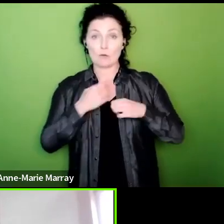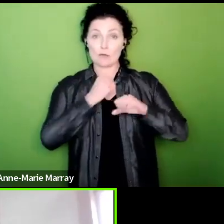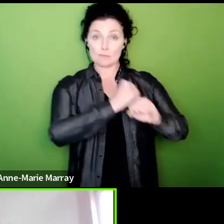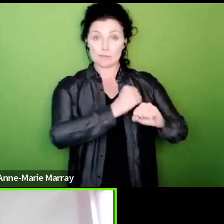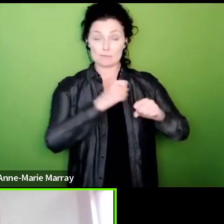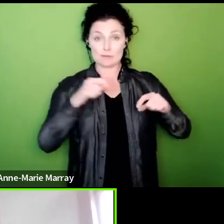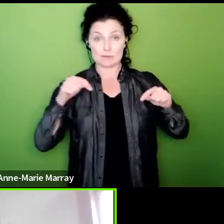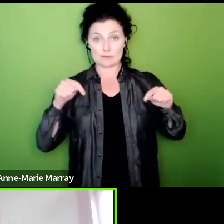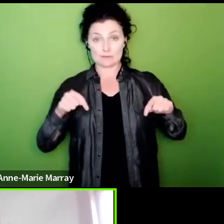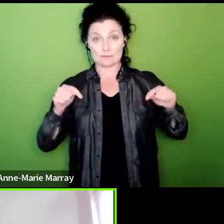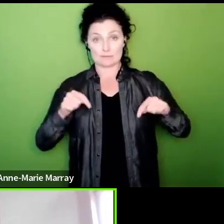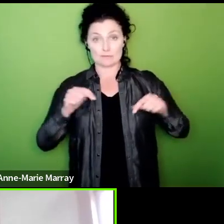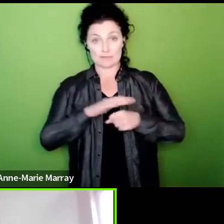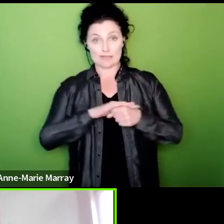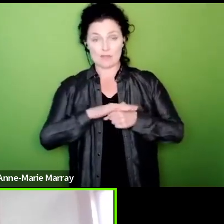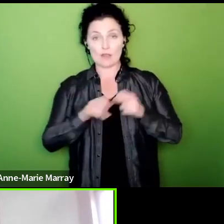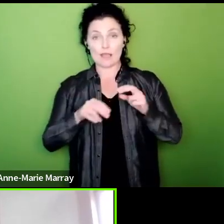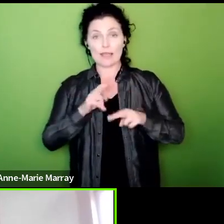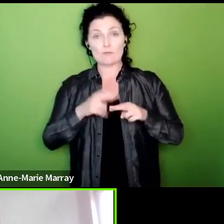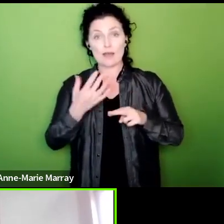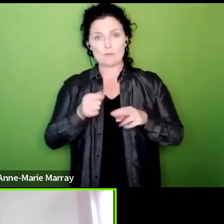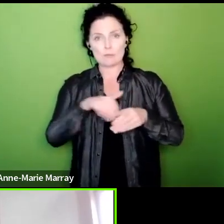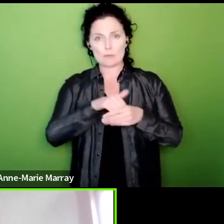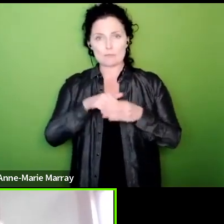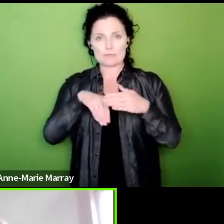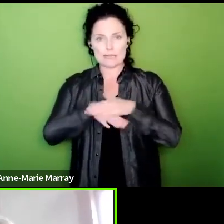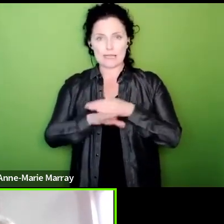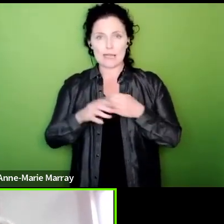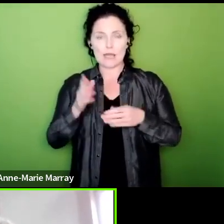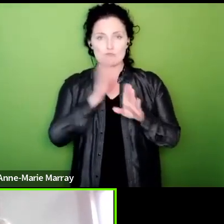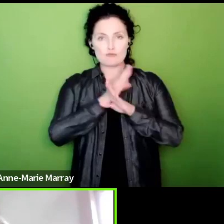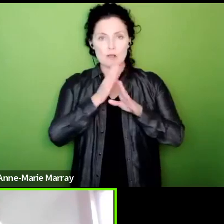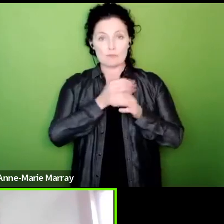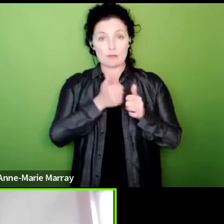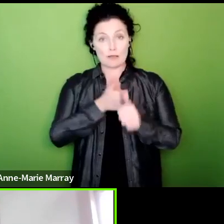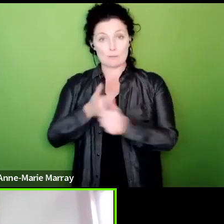where we have members in private companies we have said that if those members wish to